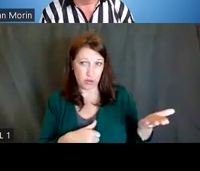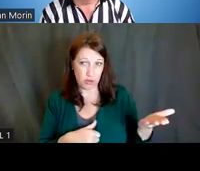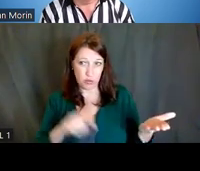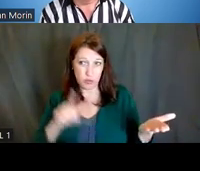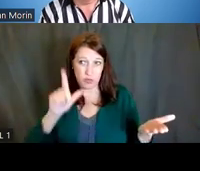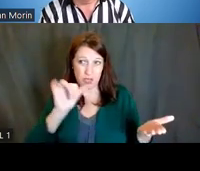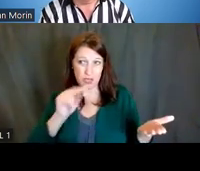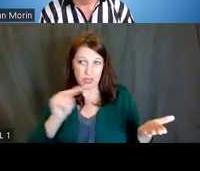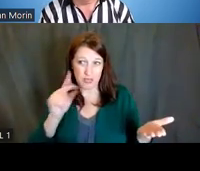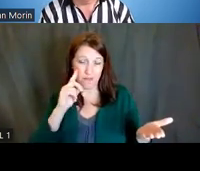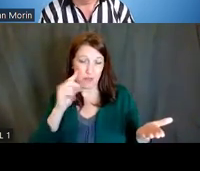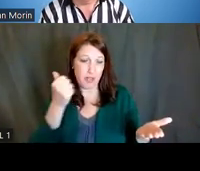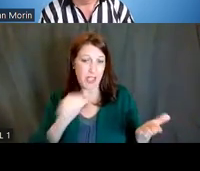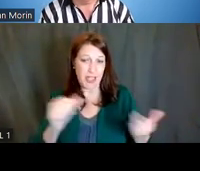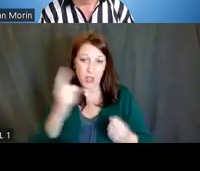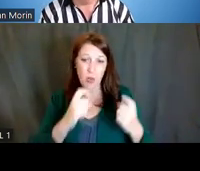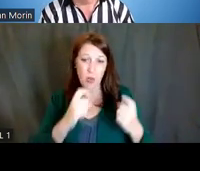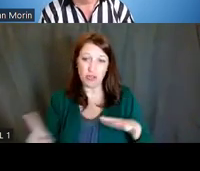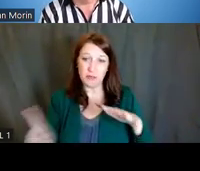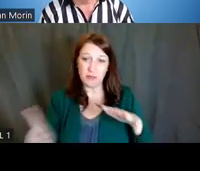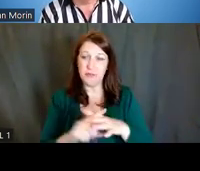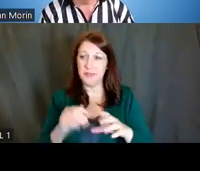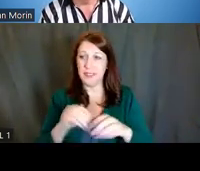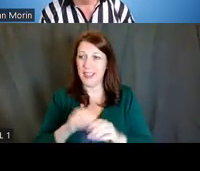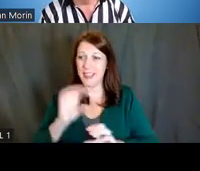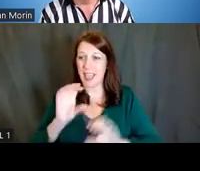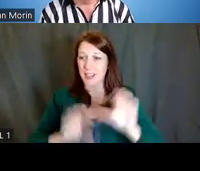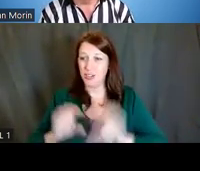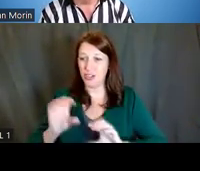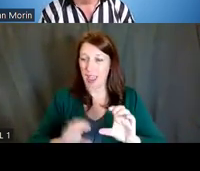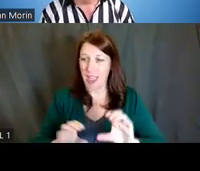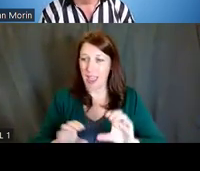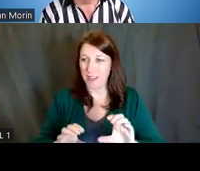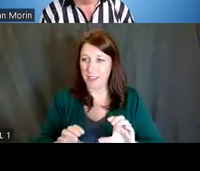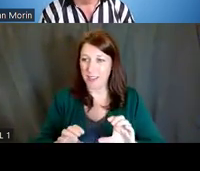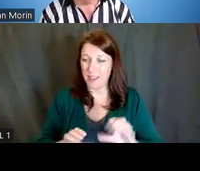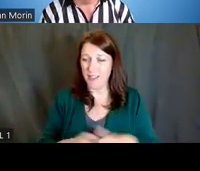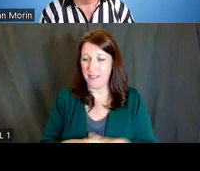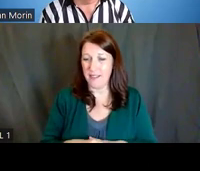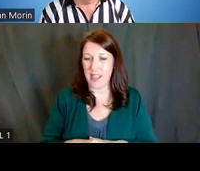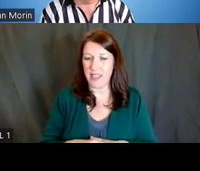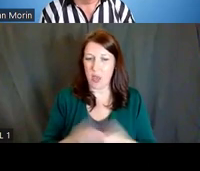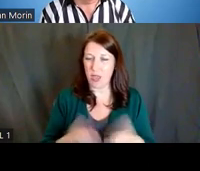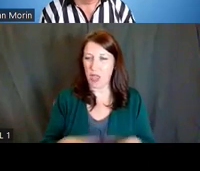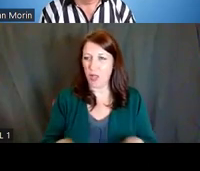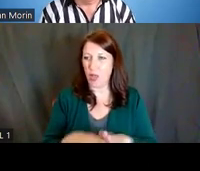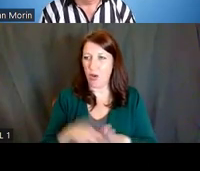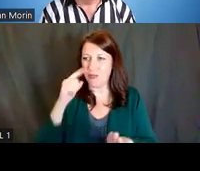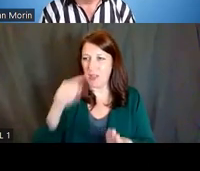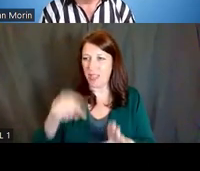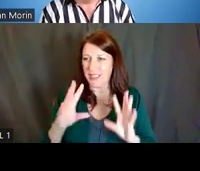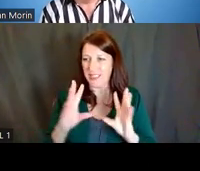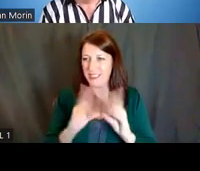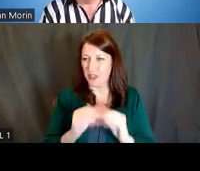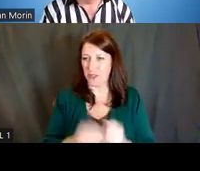for any questions coming in the chat, and then to finally close us out for this session. Lynn Morin: Thank you, Bray.